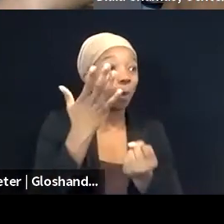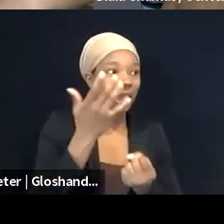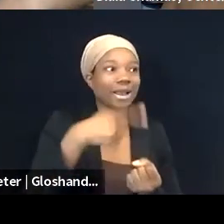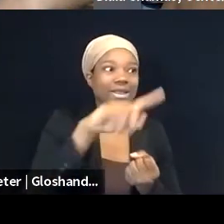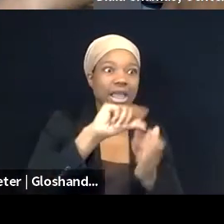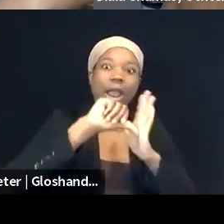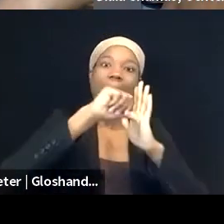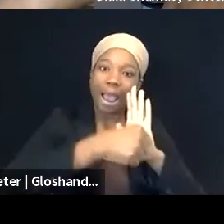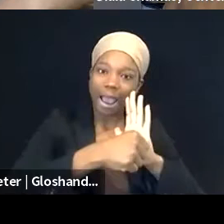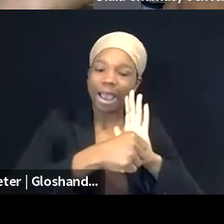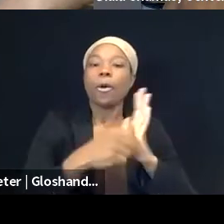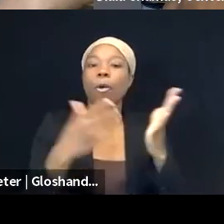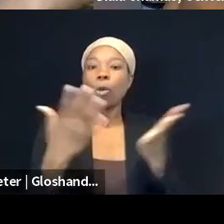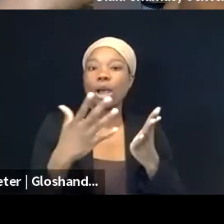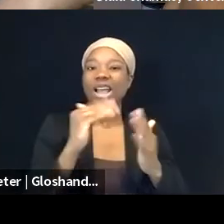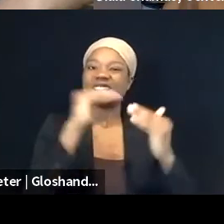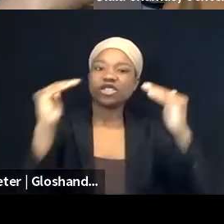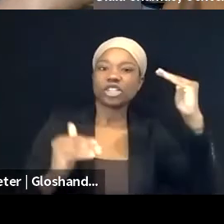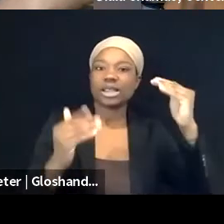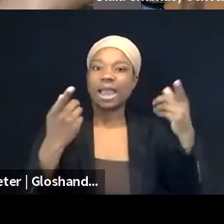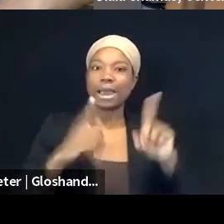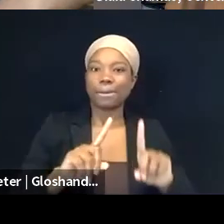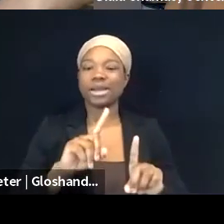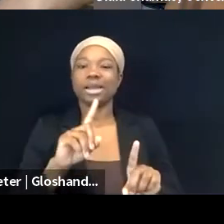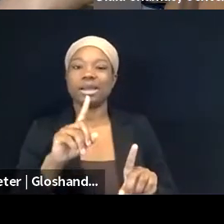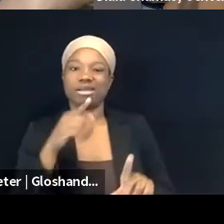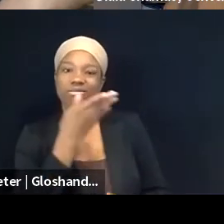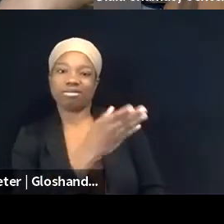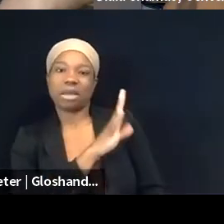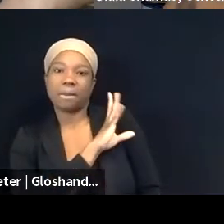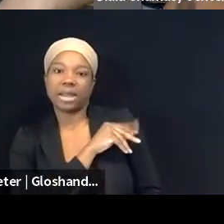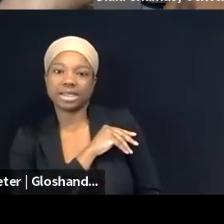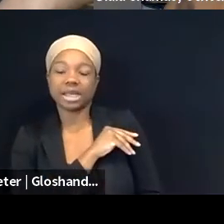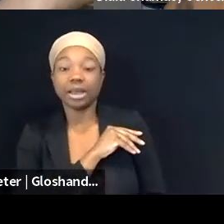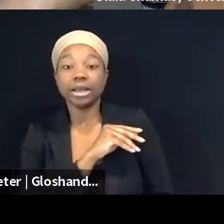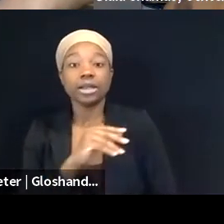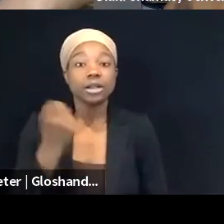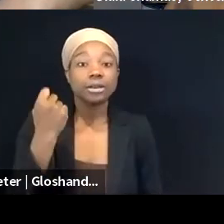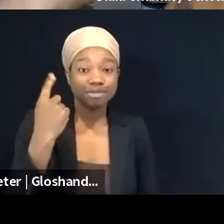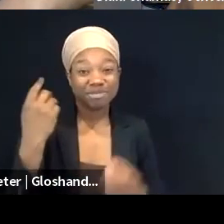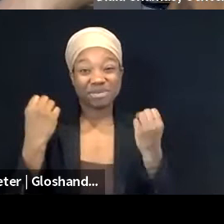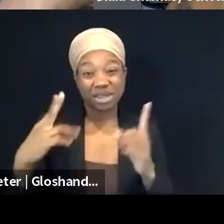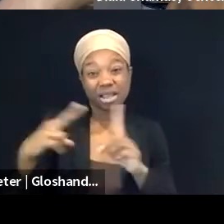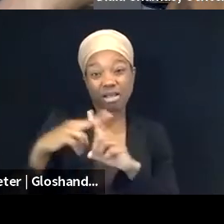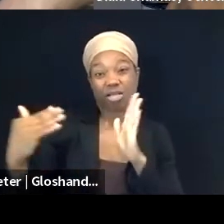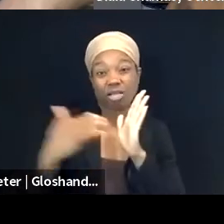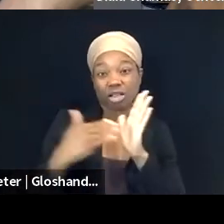and a lot of these kinds of, these lawsuits are also on the minds of in-house counsel